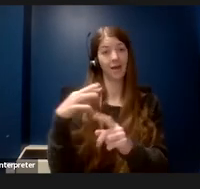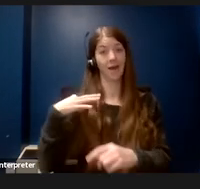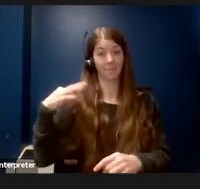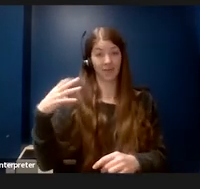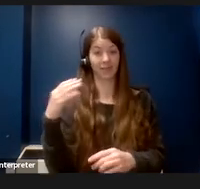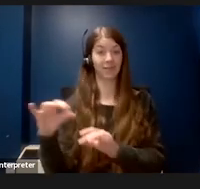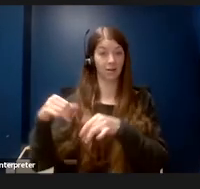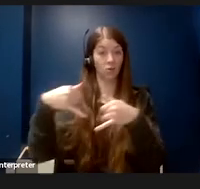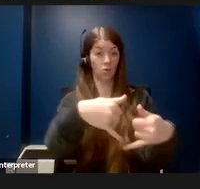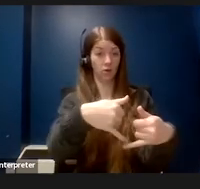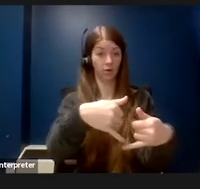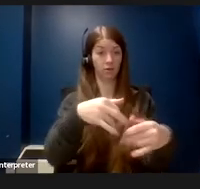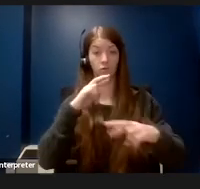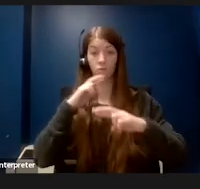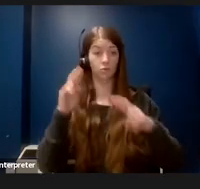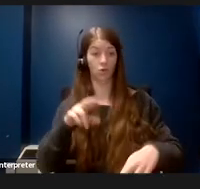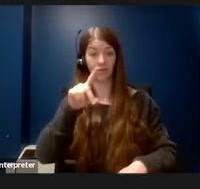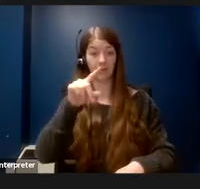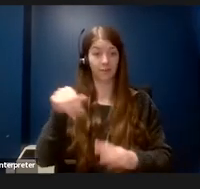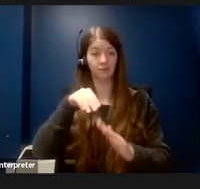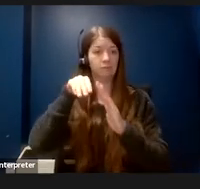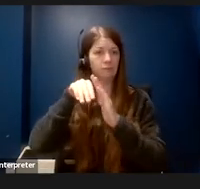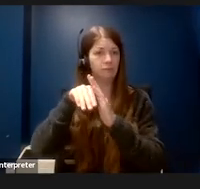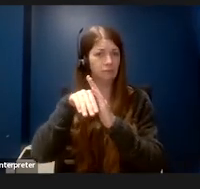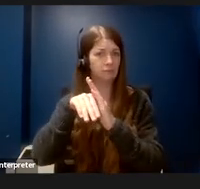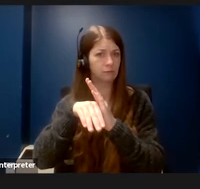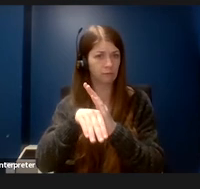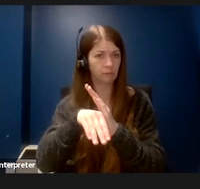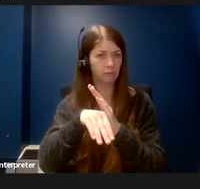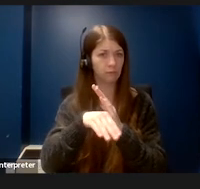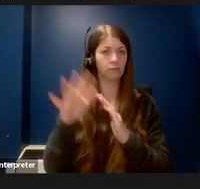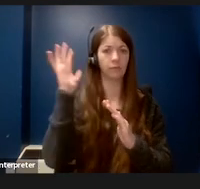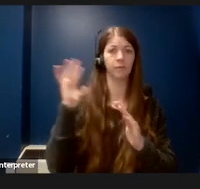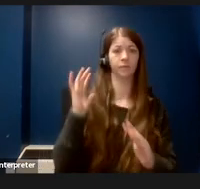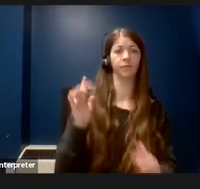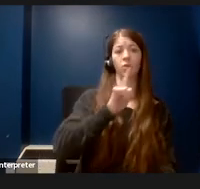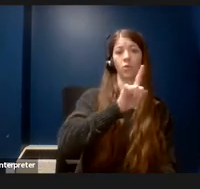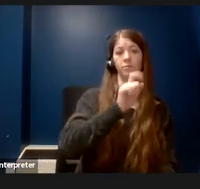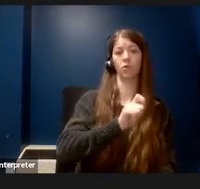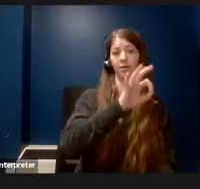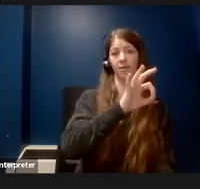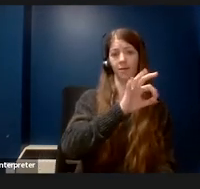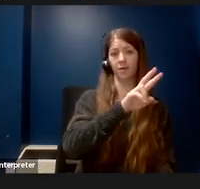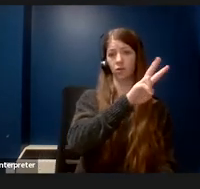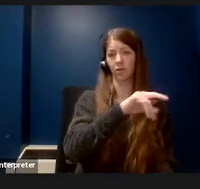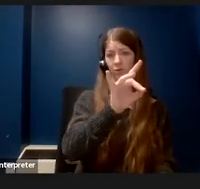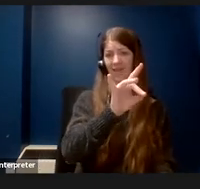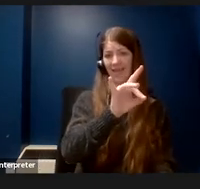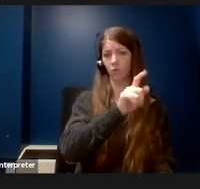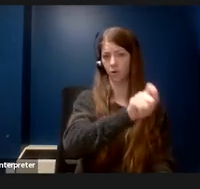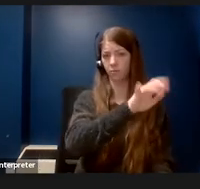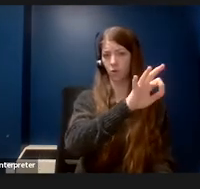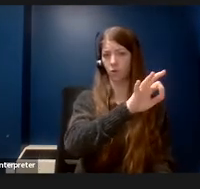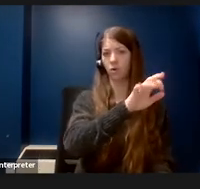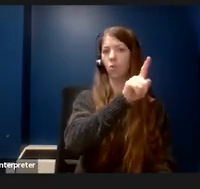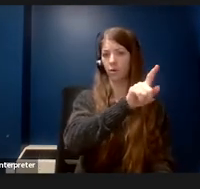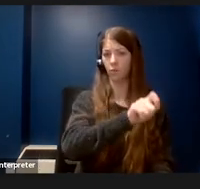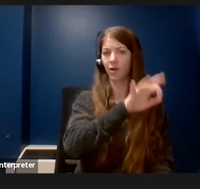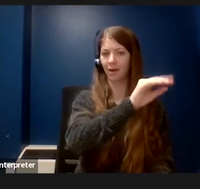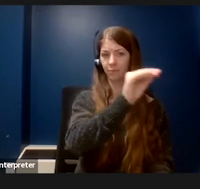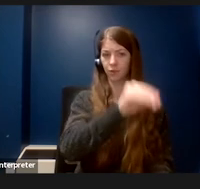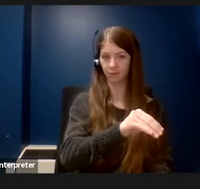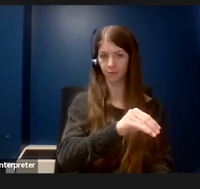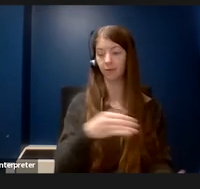reporting a disability has declined from 1.9% in 2008 to 1.2% in 2018.